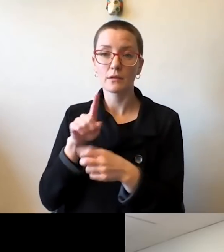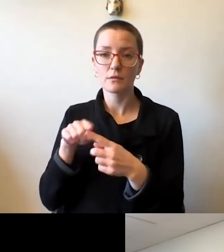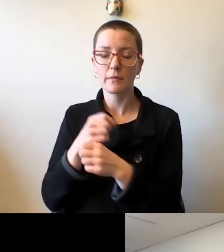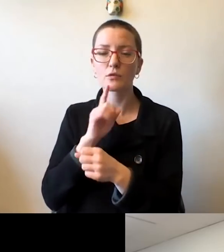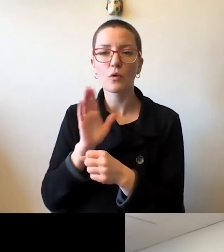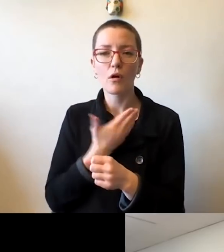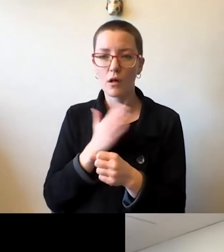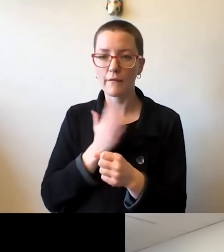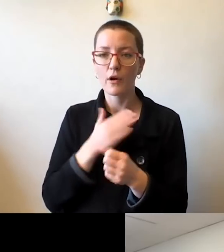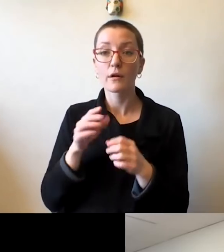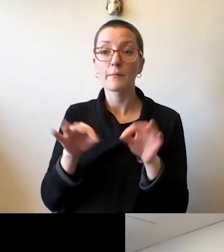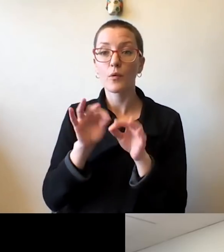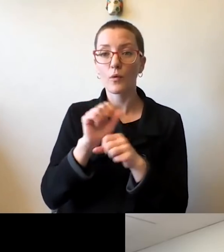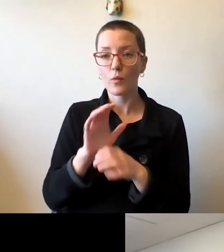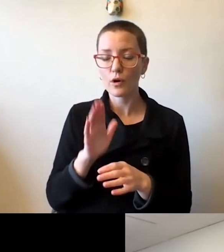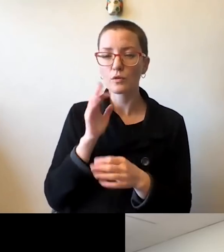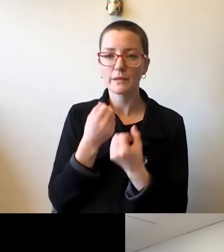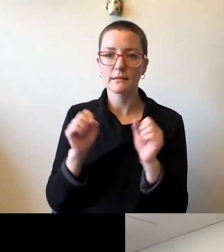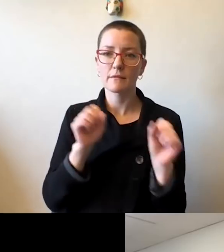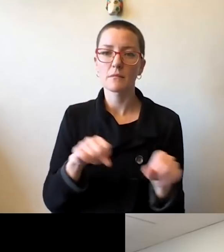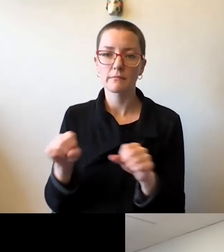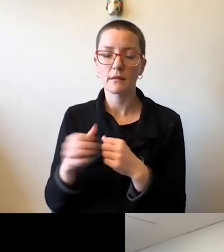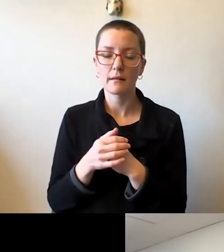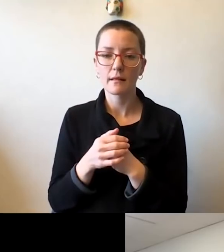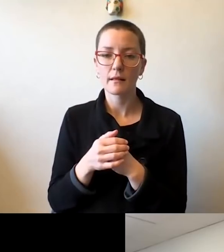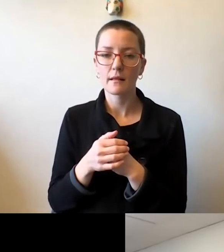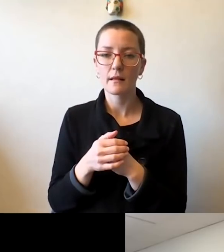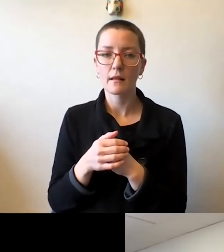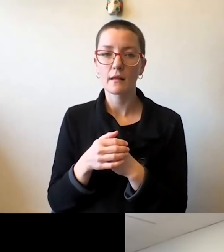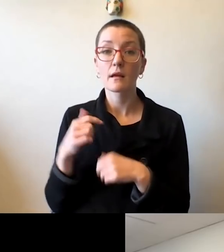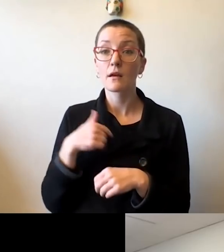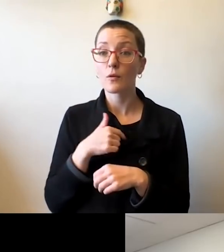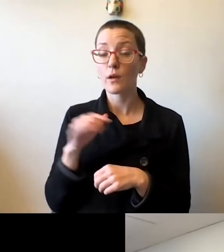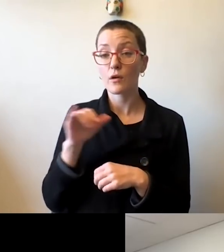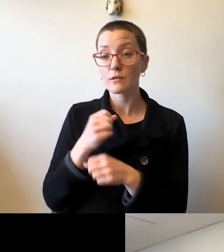and essential workers as safe as possible. We make sure that they have frequent access